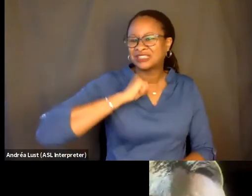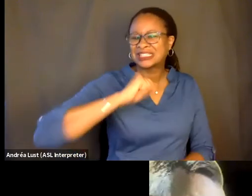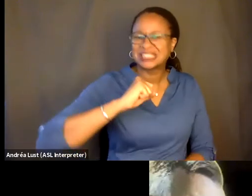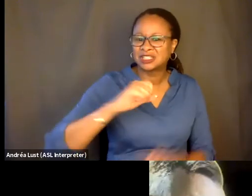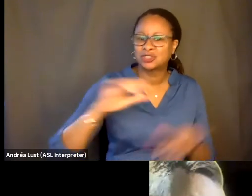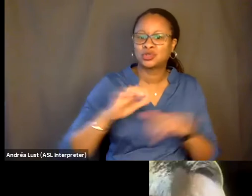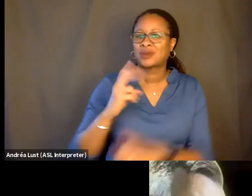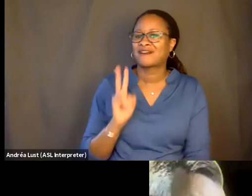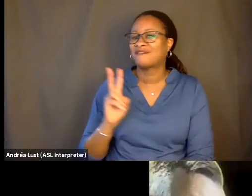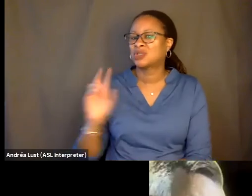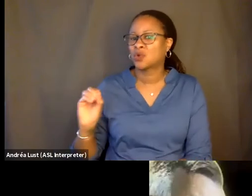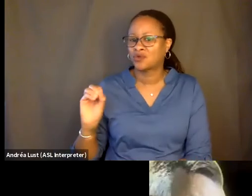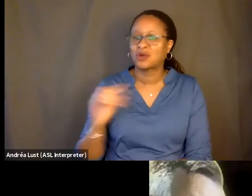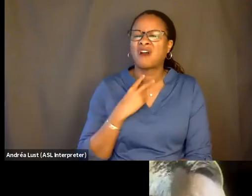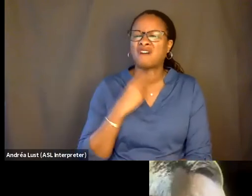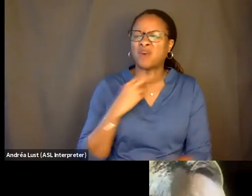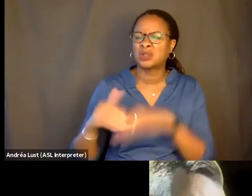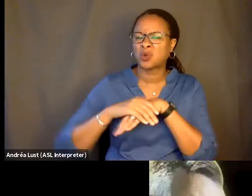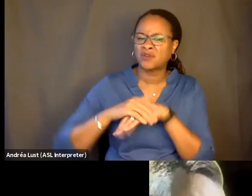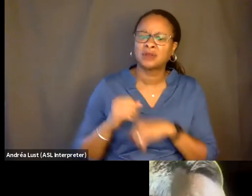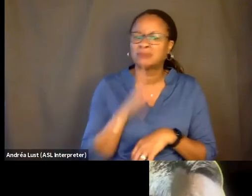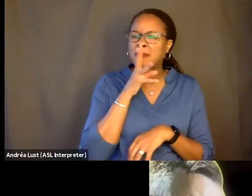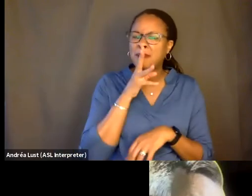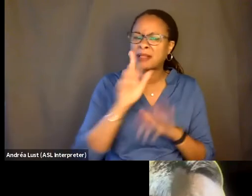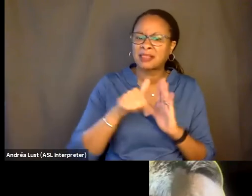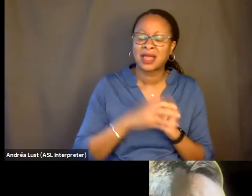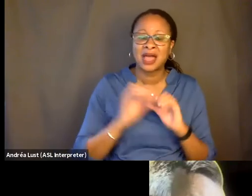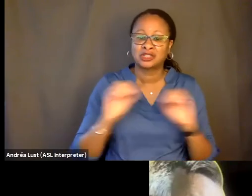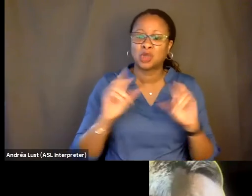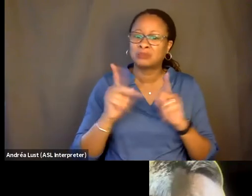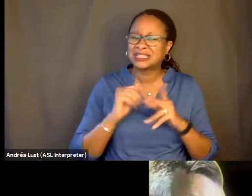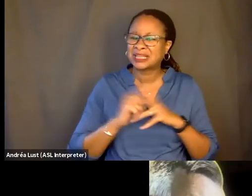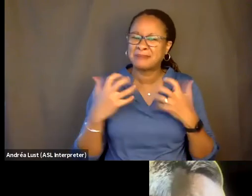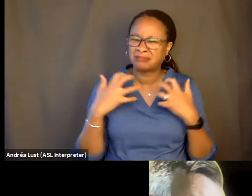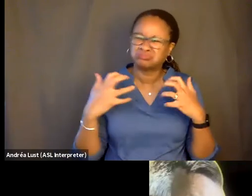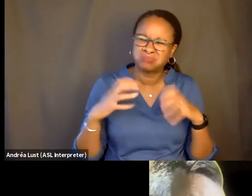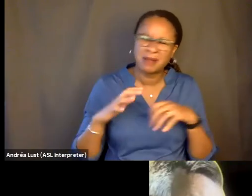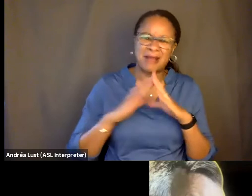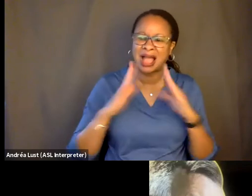But I was like, OK. So then, you know, there was no place in my crowded house to do it. So then I went into the closet.